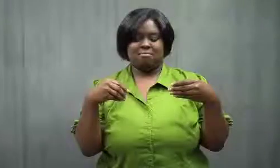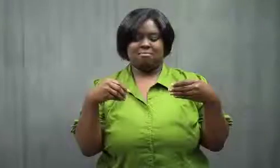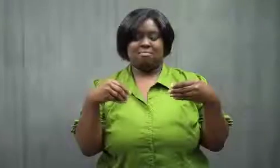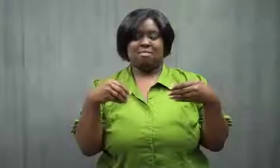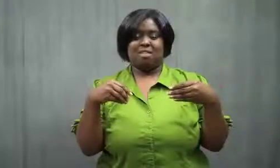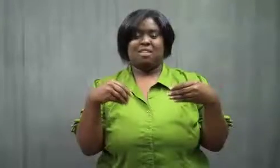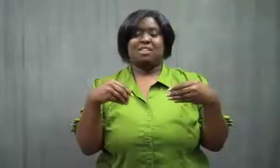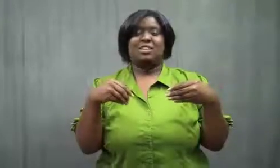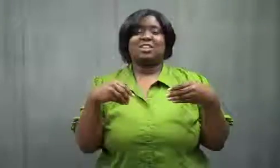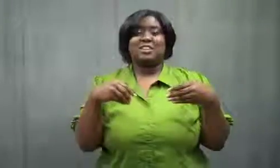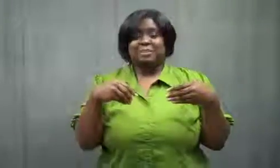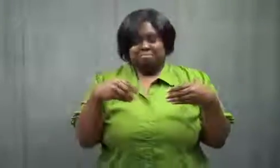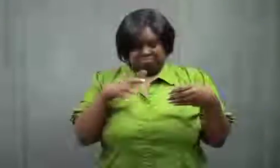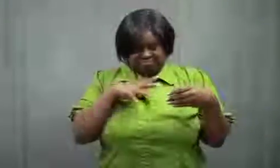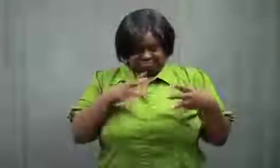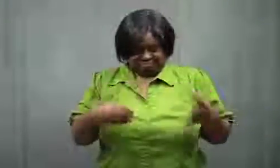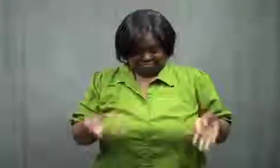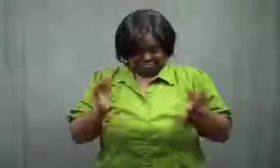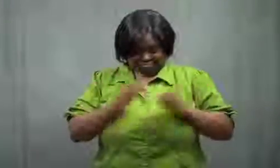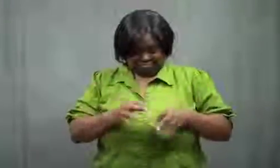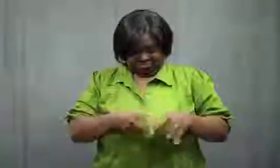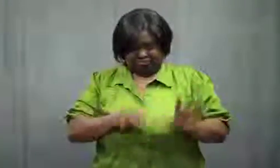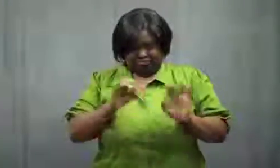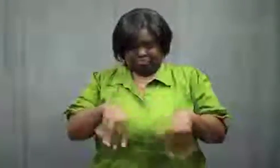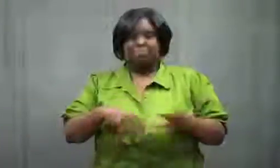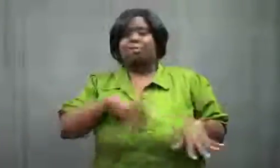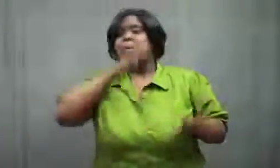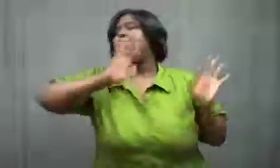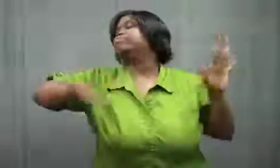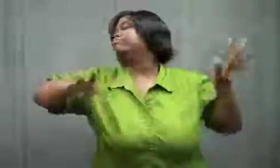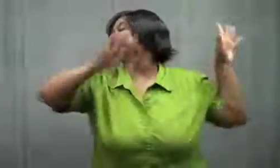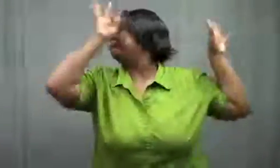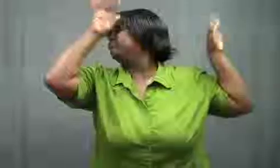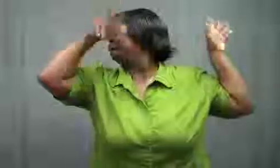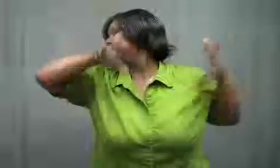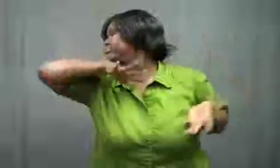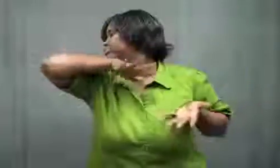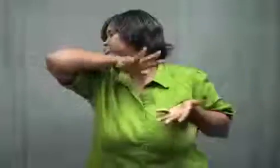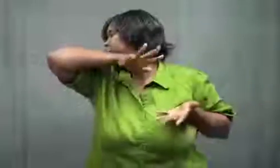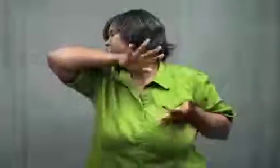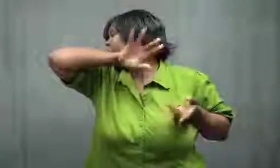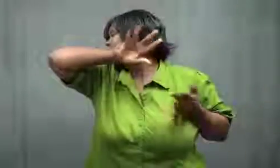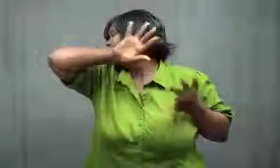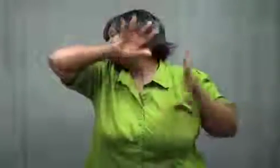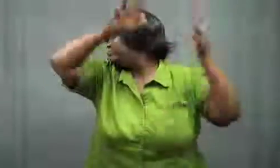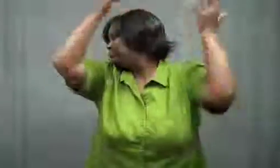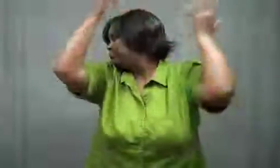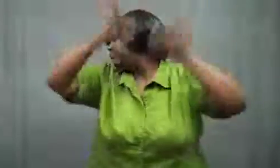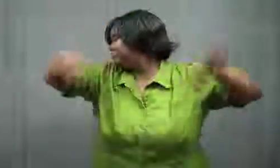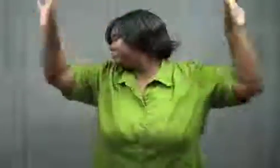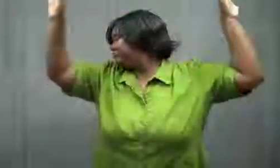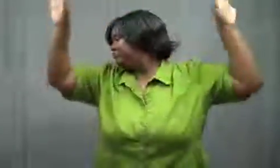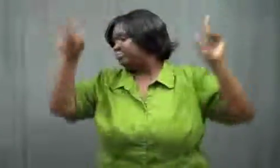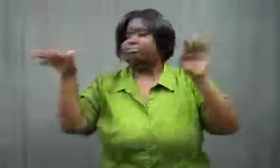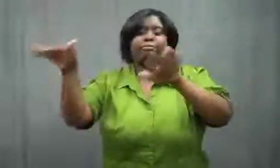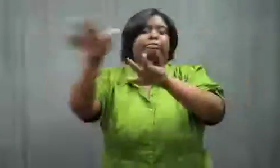Whatever. I put them all in the hamper.